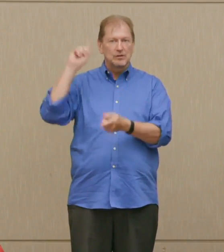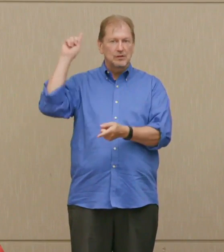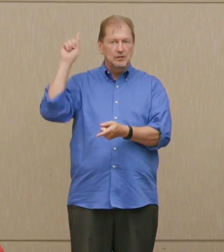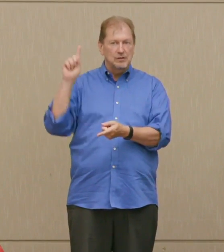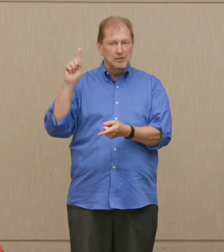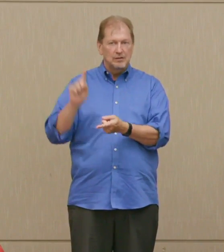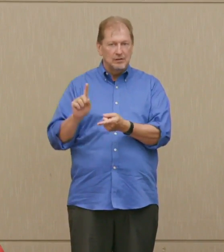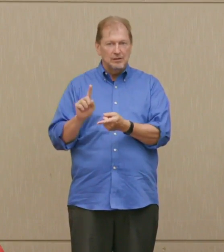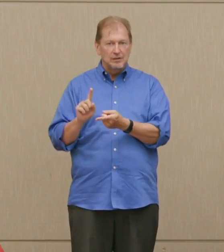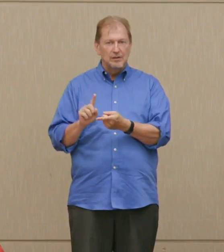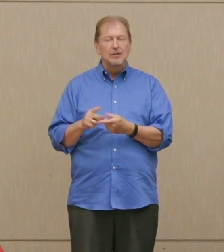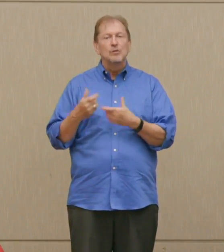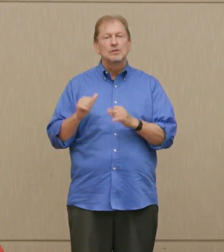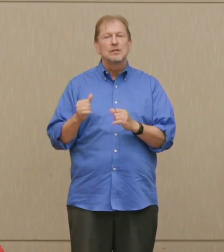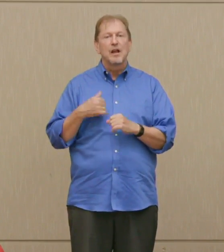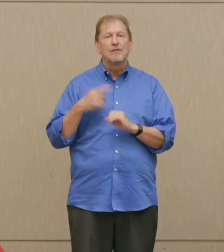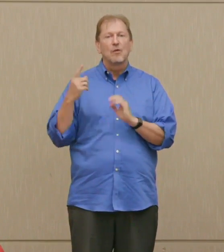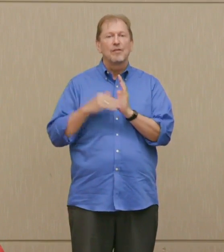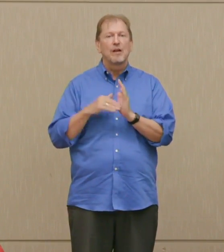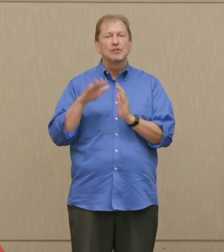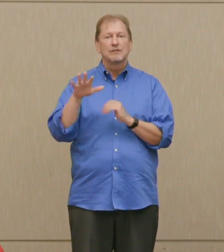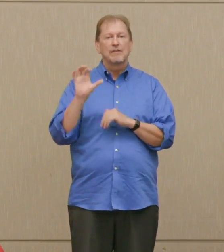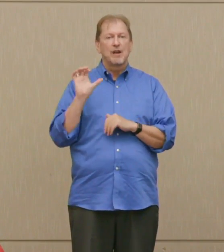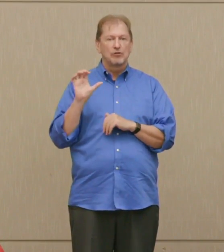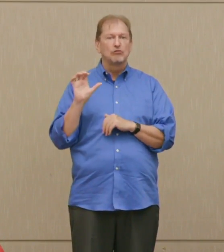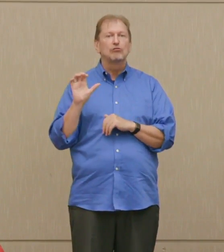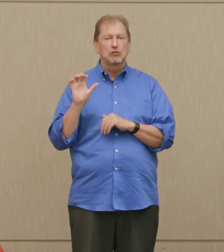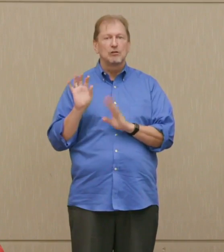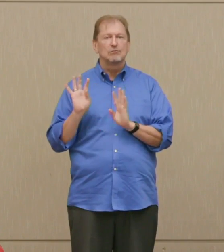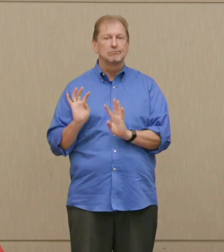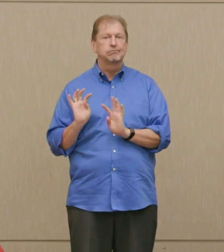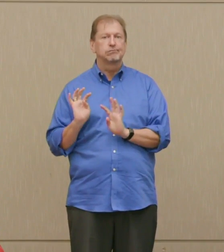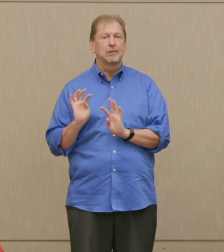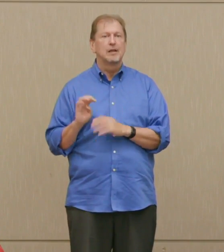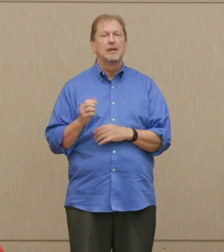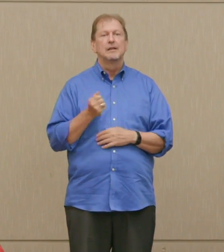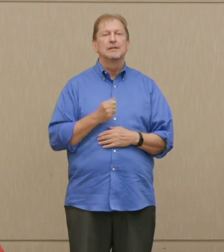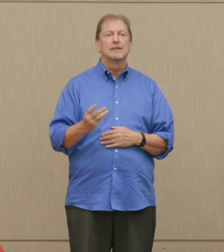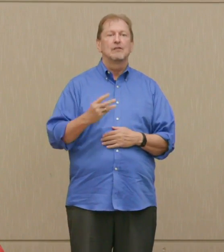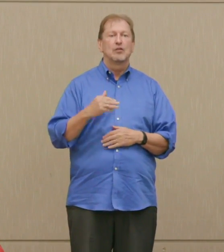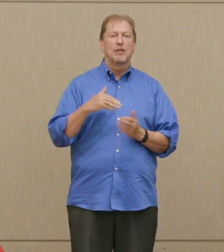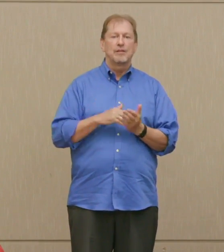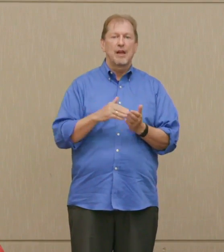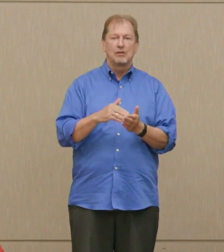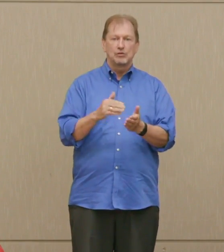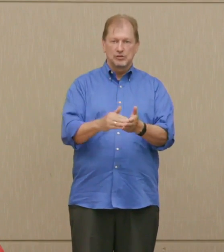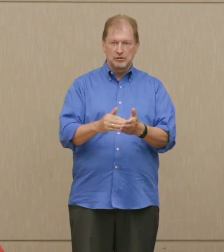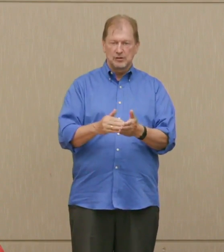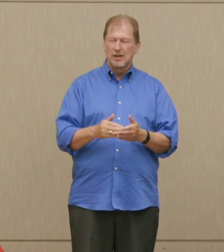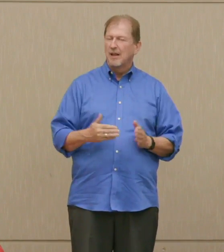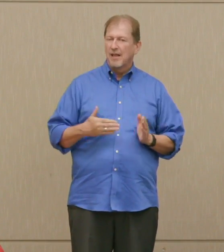We have 1550 on alert now, another several thousand operational. Thousands.